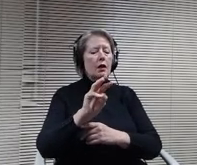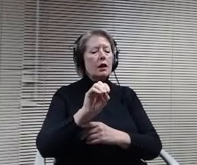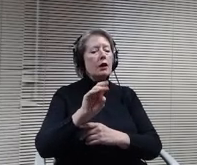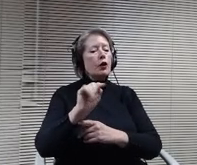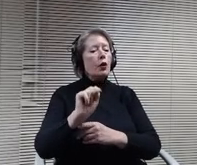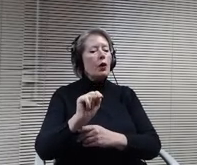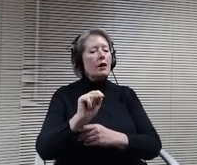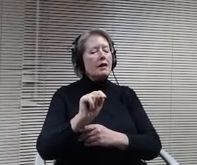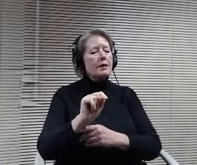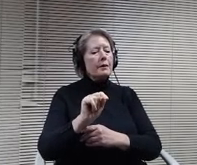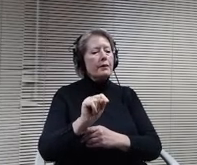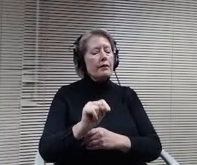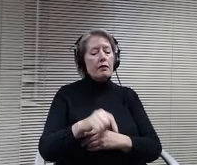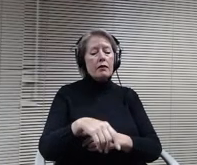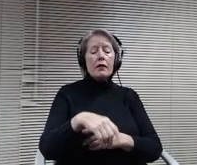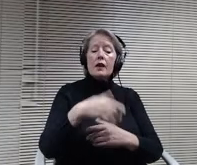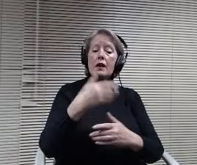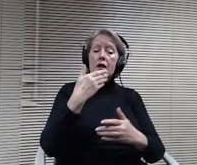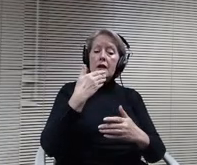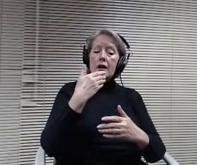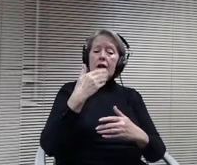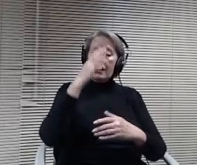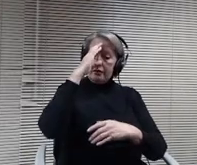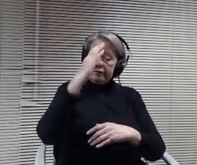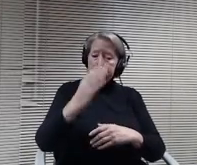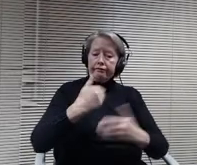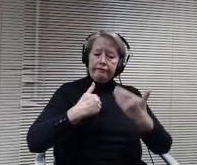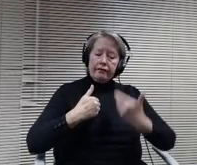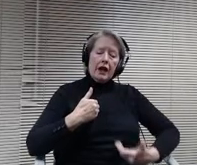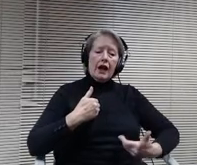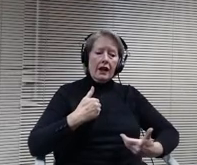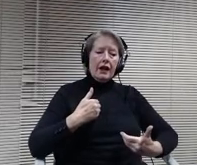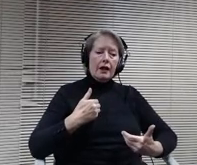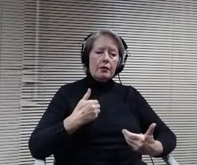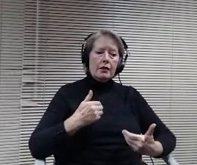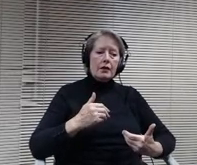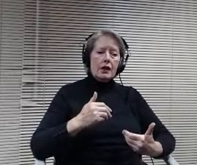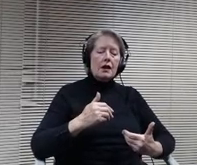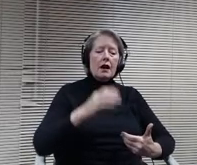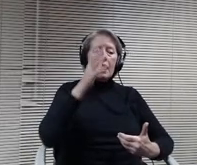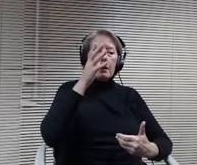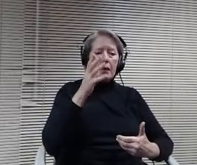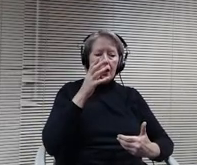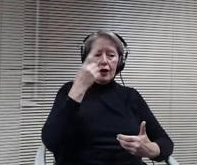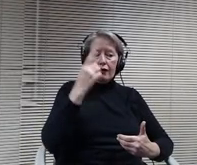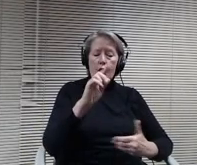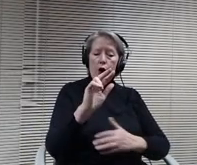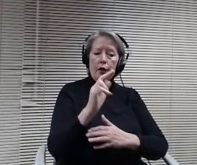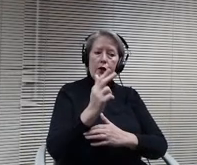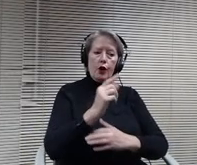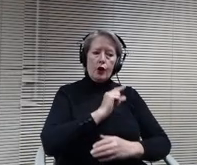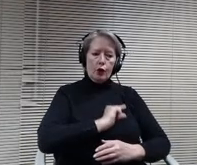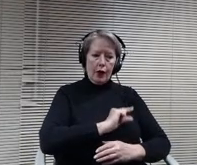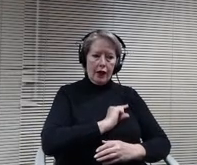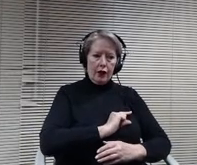current parent of a third grader in your district. His natural trajectory is to remain in the district for another nine years